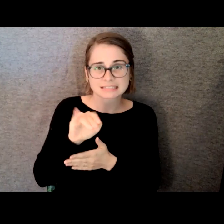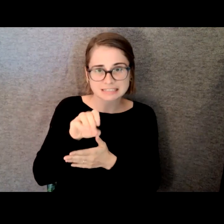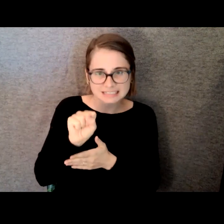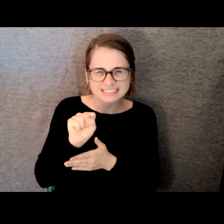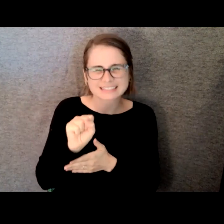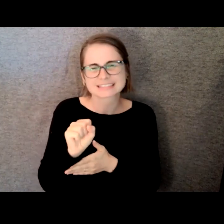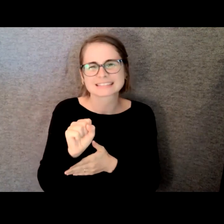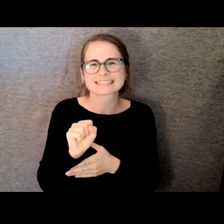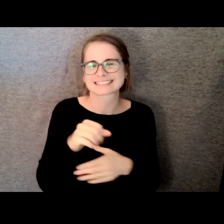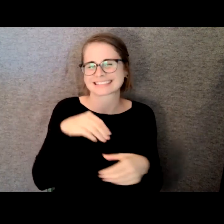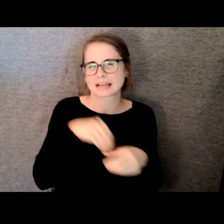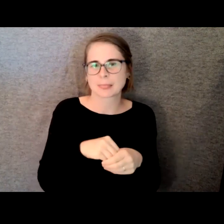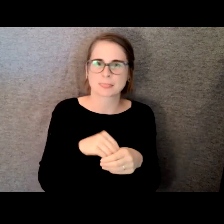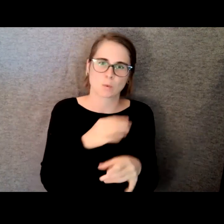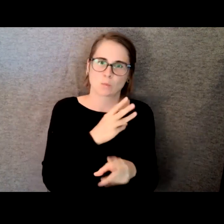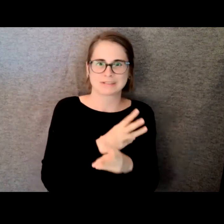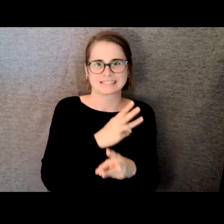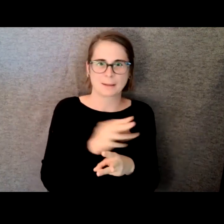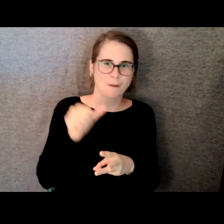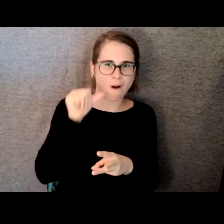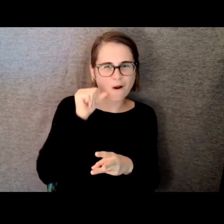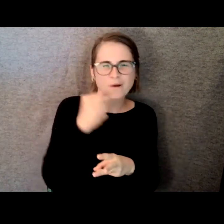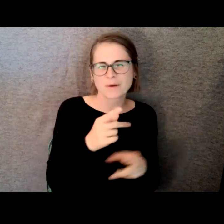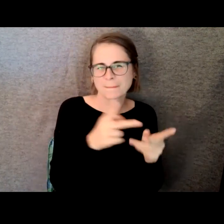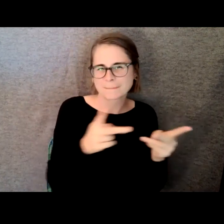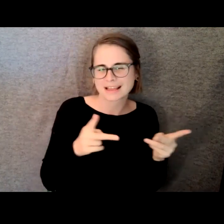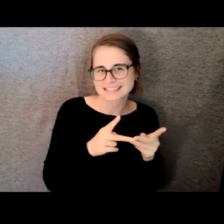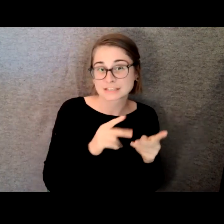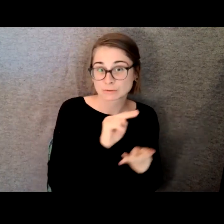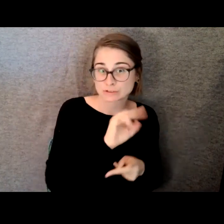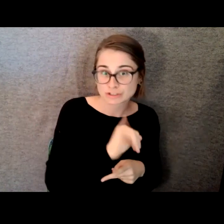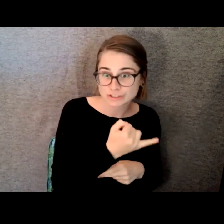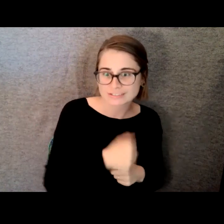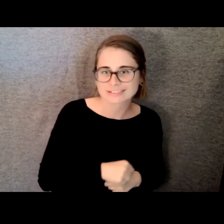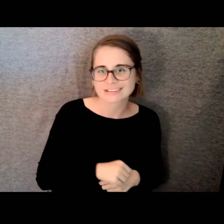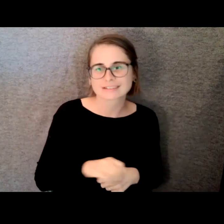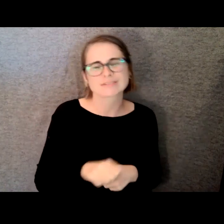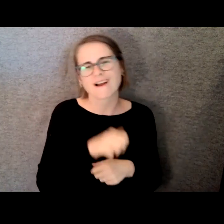weekly residencies at another great club called Red Lion on Bleaker Street in the Village